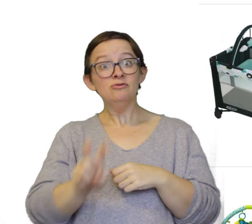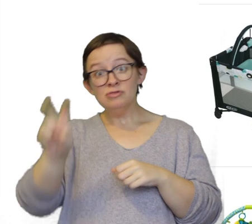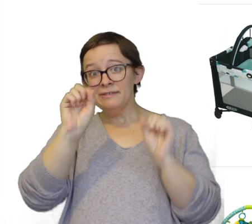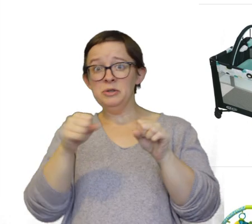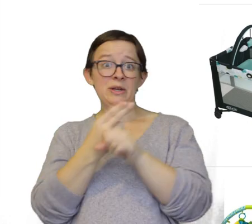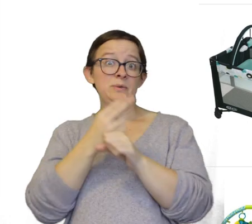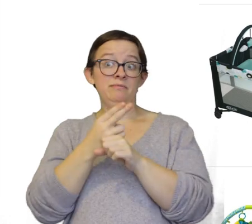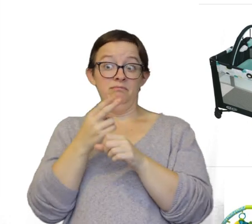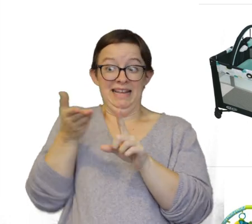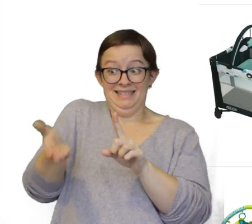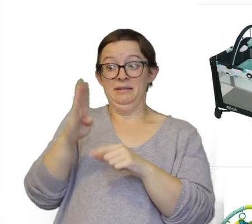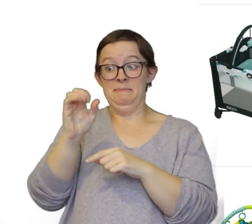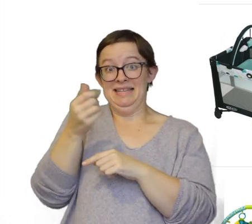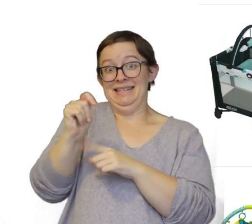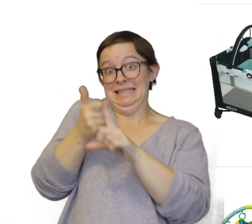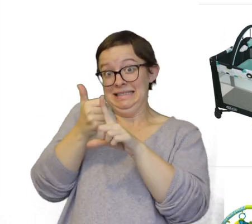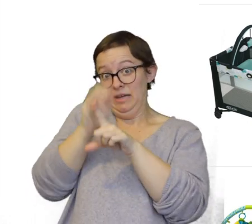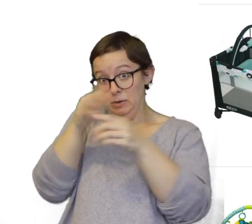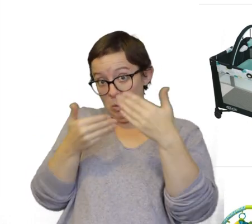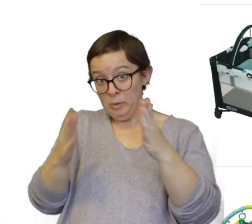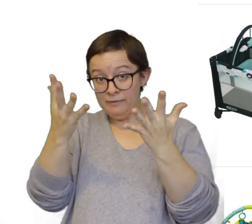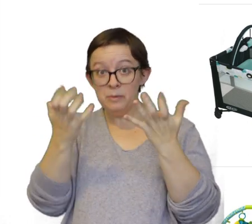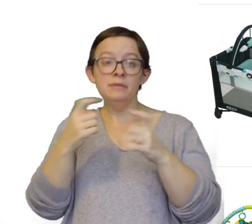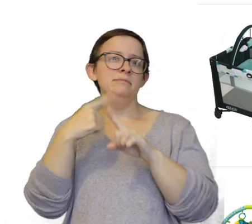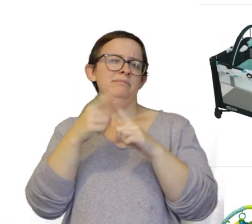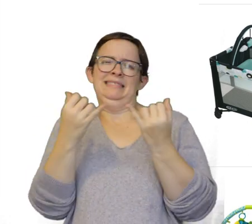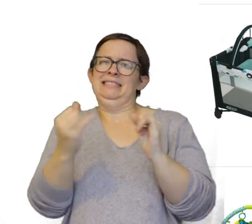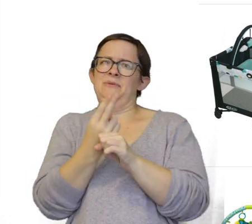You can use it as your bassinet in your room if you want to and we still use ours